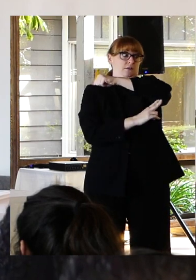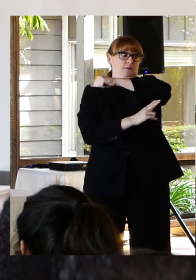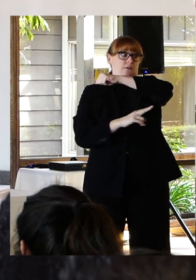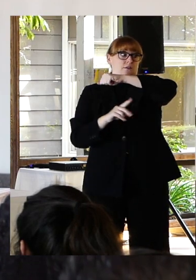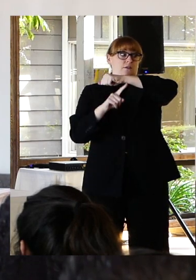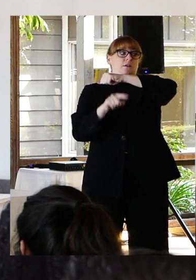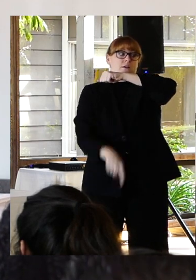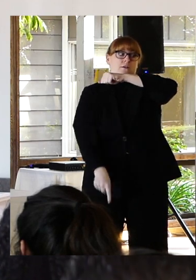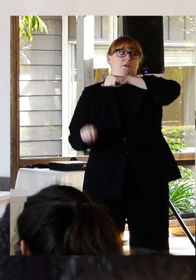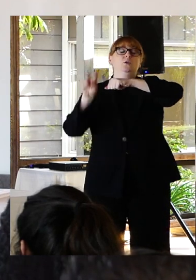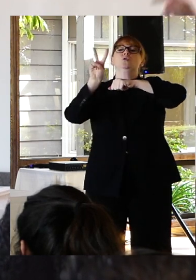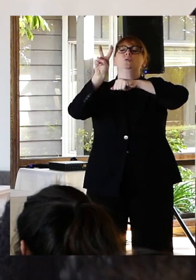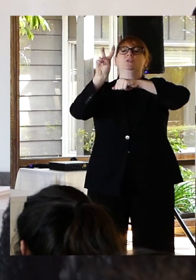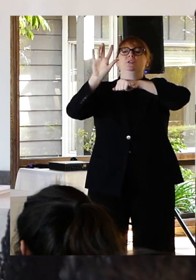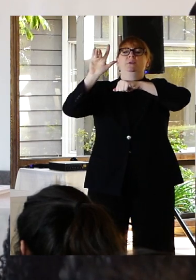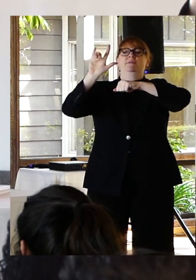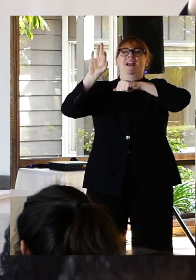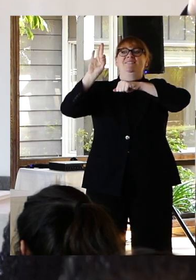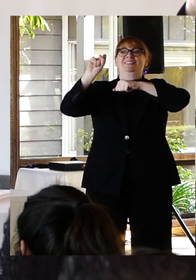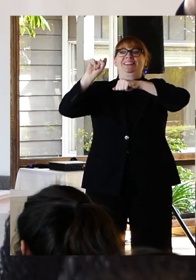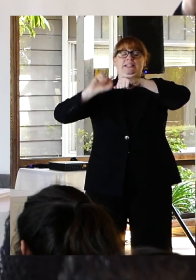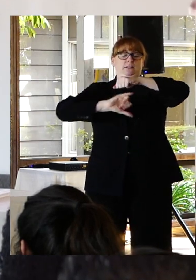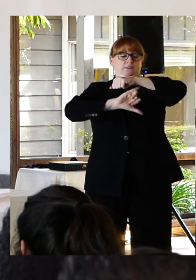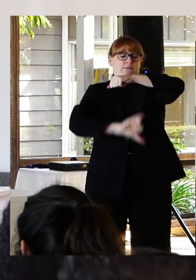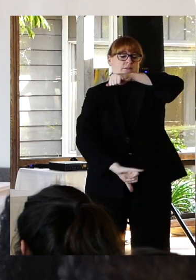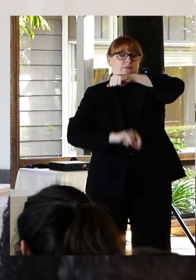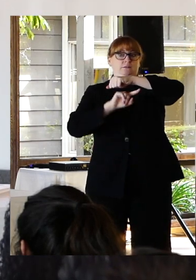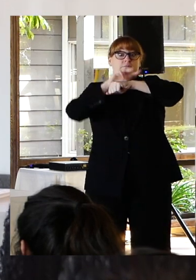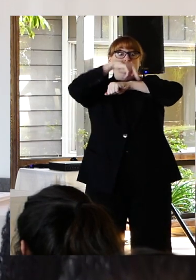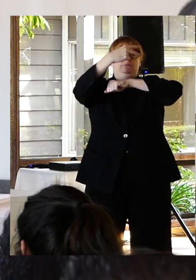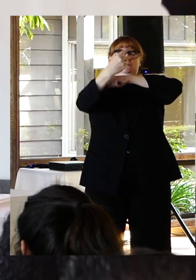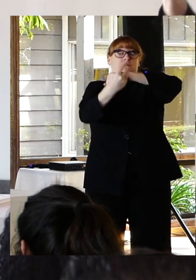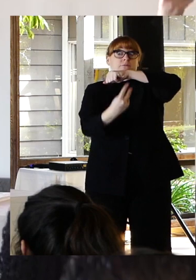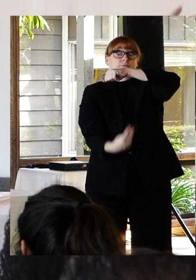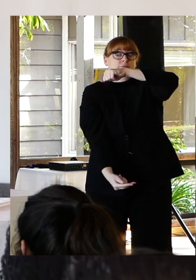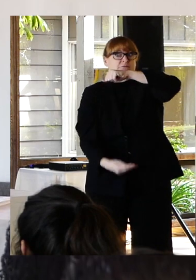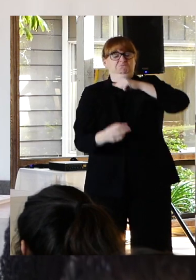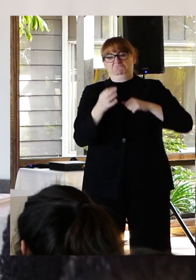the bay below. There's a really strong mythos surrounding jumping from